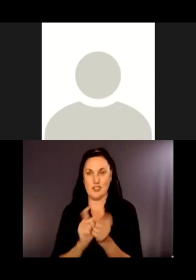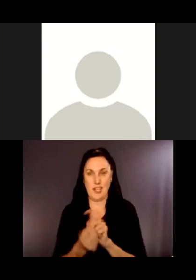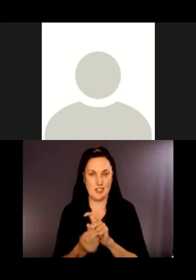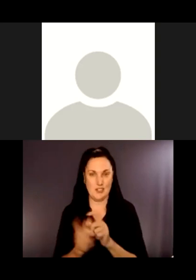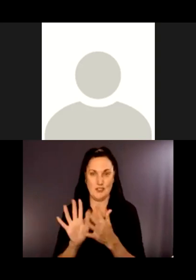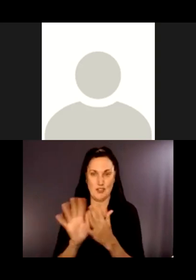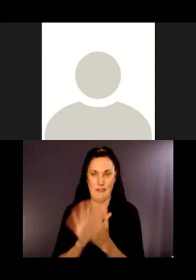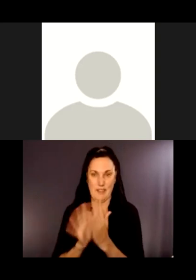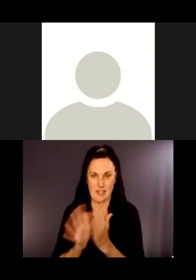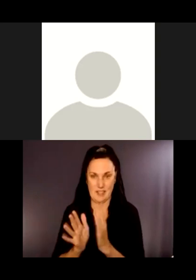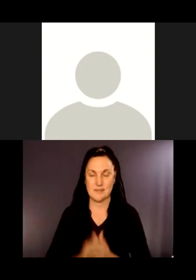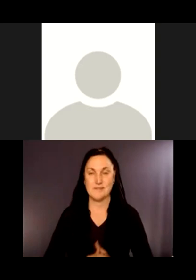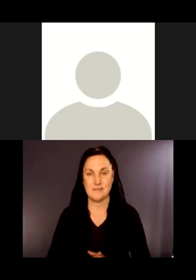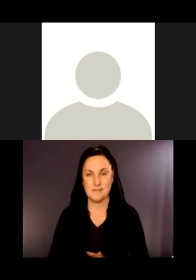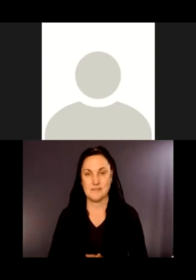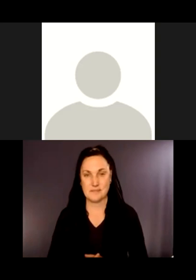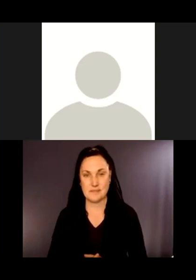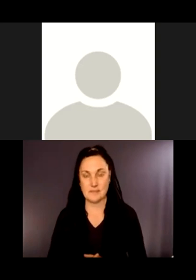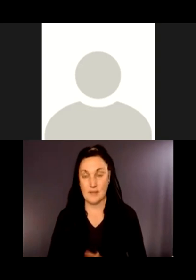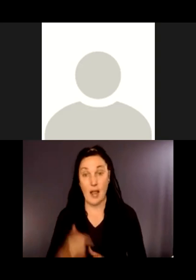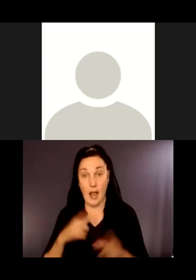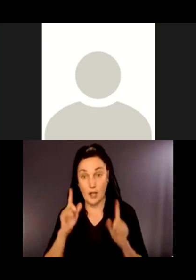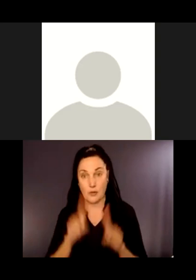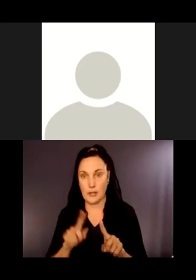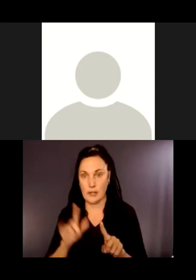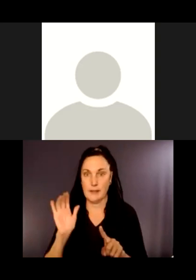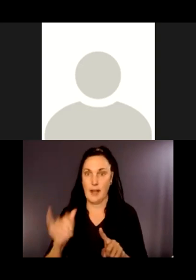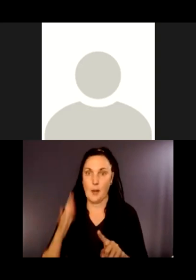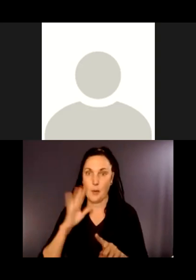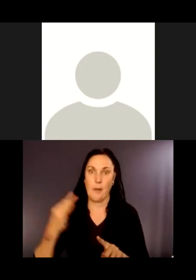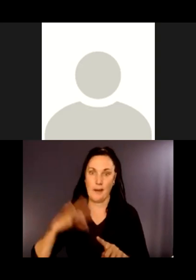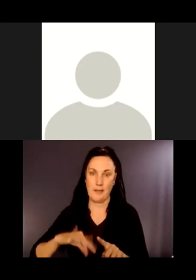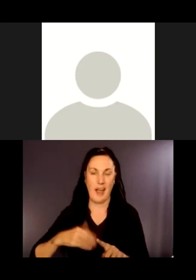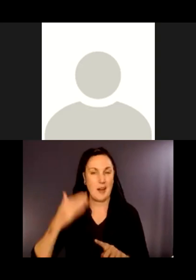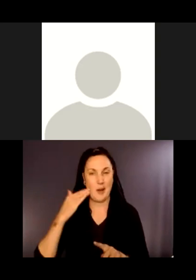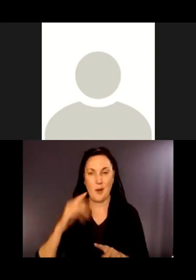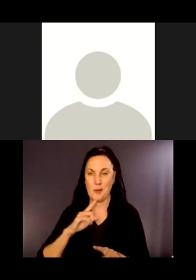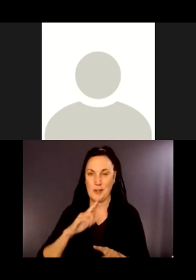It would definitely be a benefit, I agree. That's a difficult turn, and there's a lot of illegal turns there.